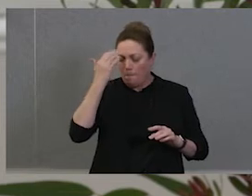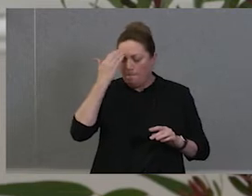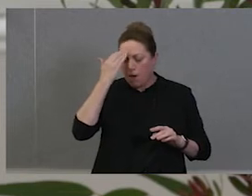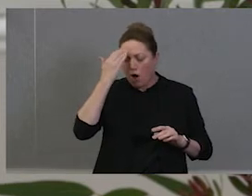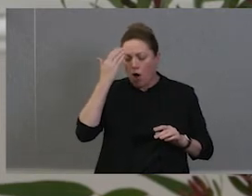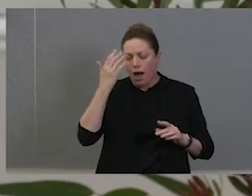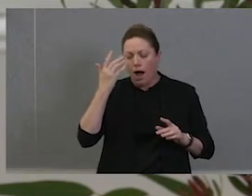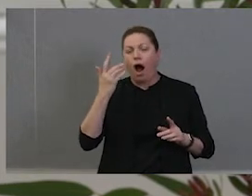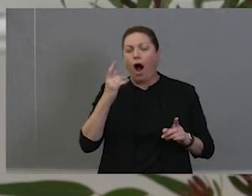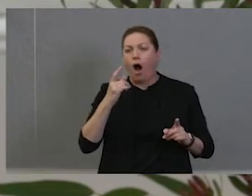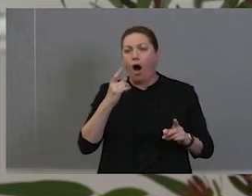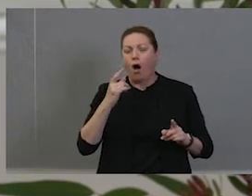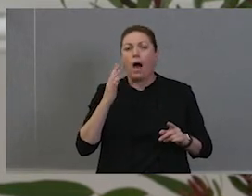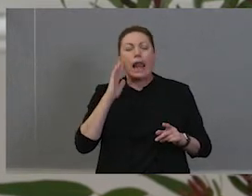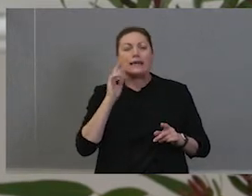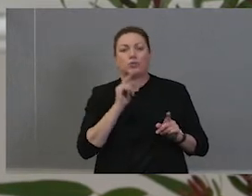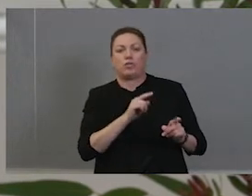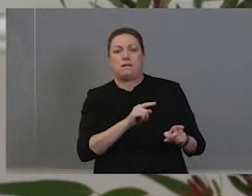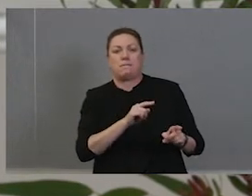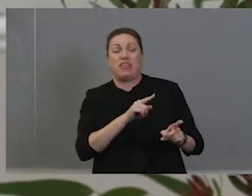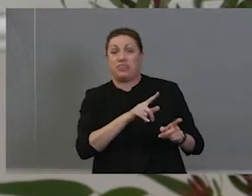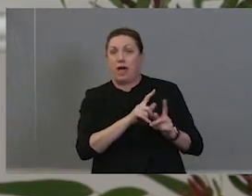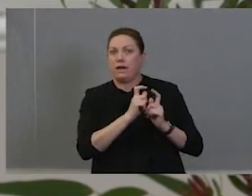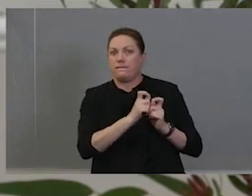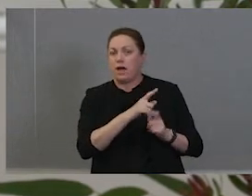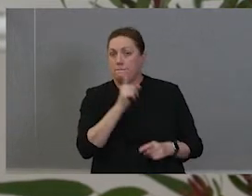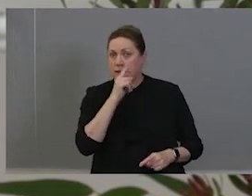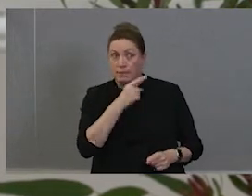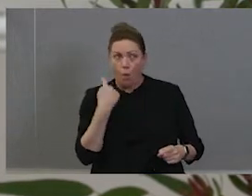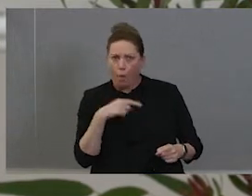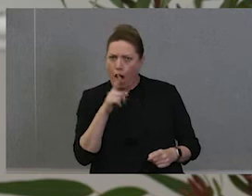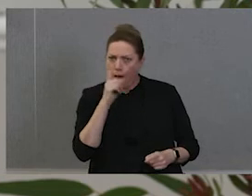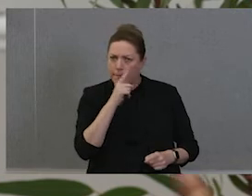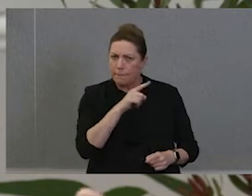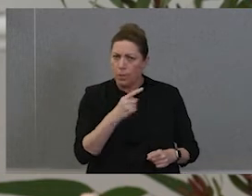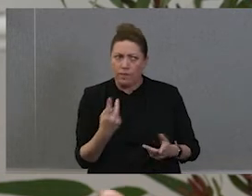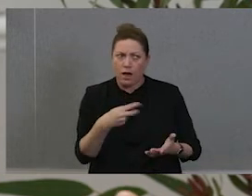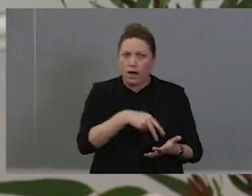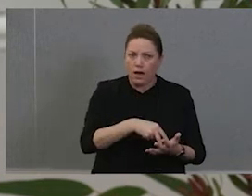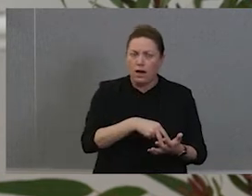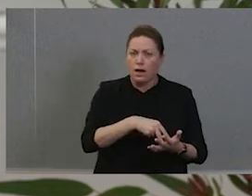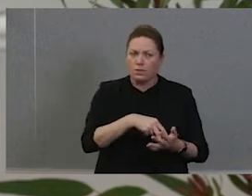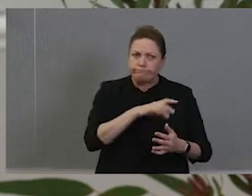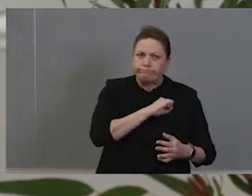listen to them. They are valuable people. These white people when they get up there and be bold and